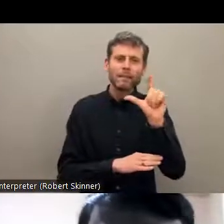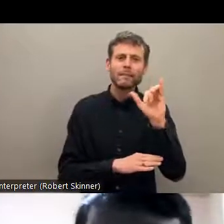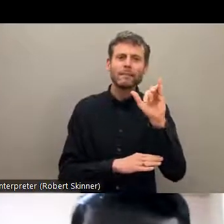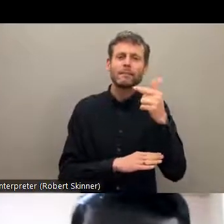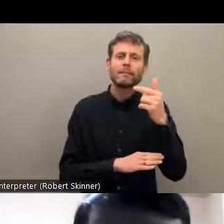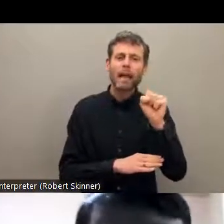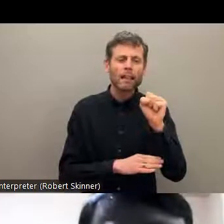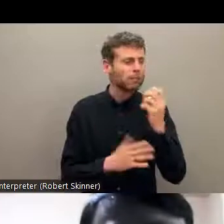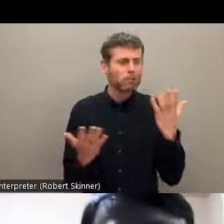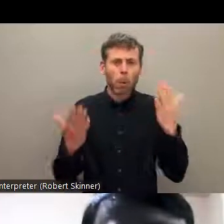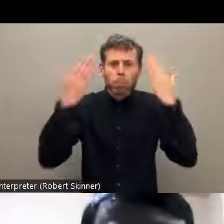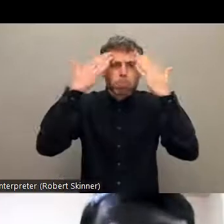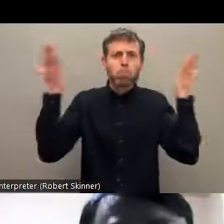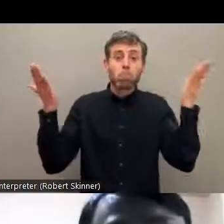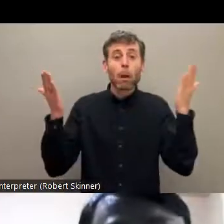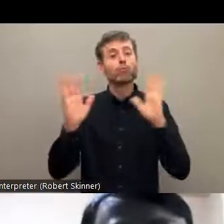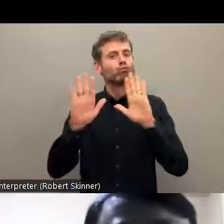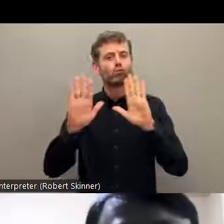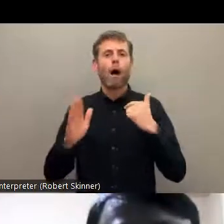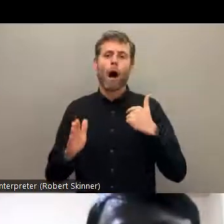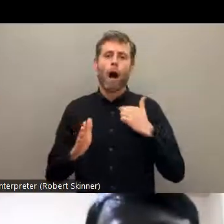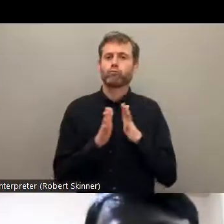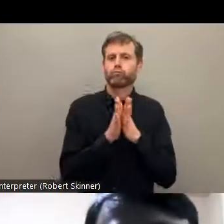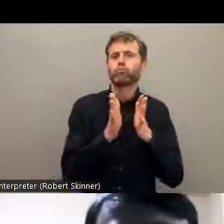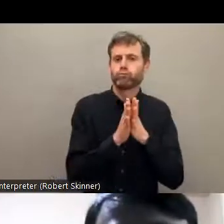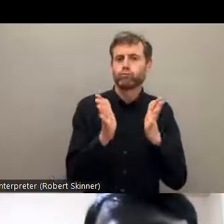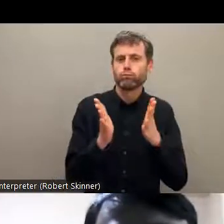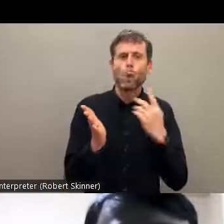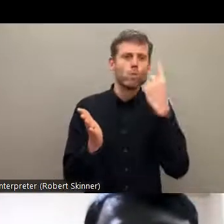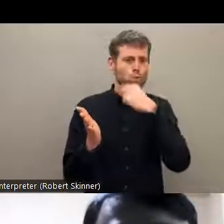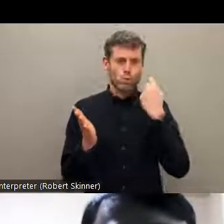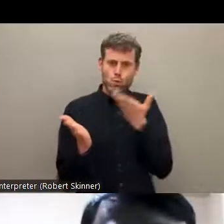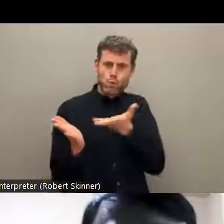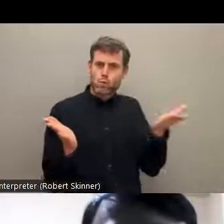So in the Hindu religion,